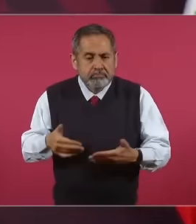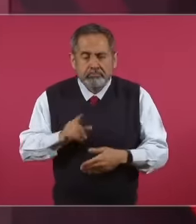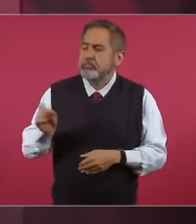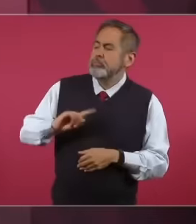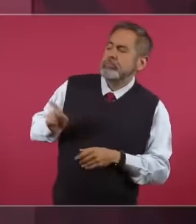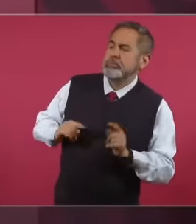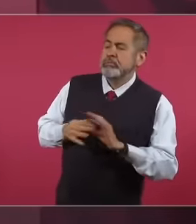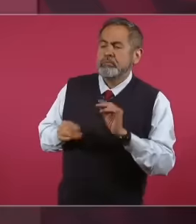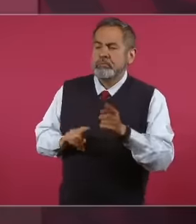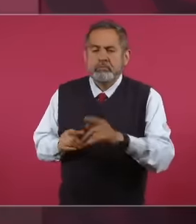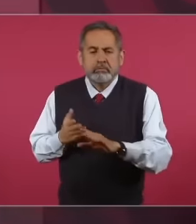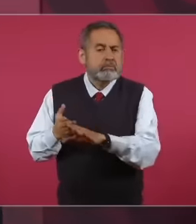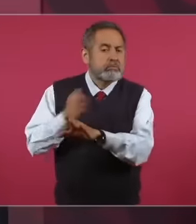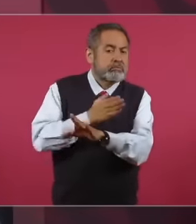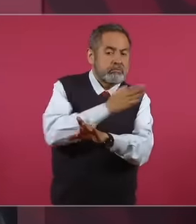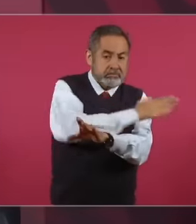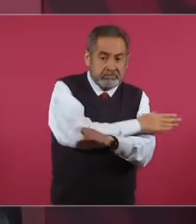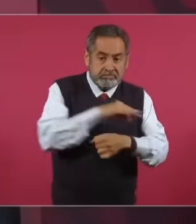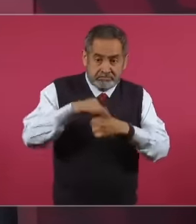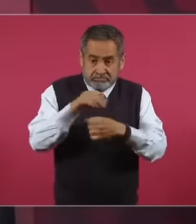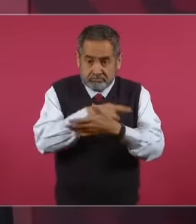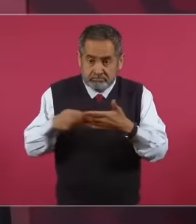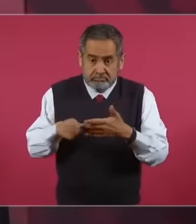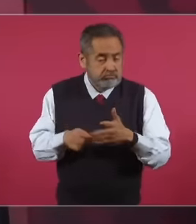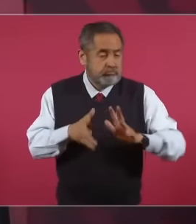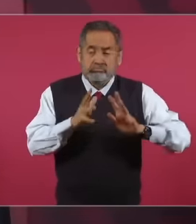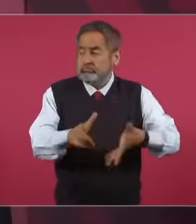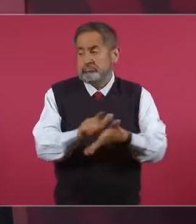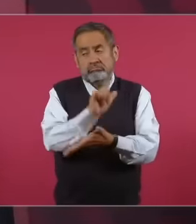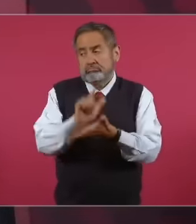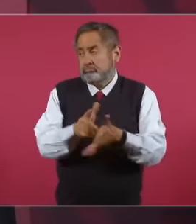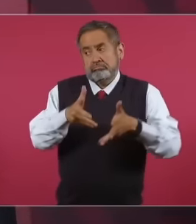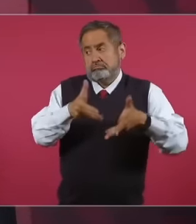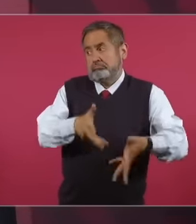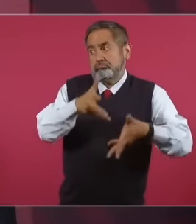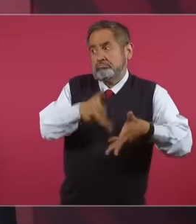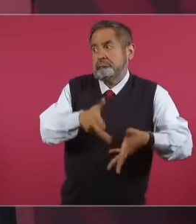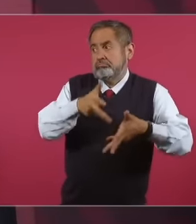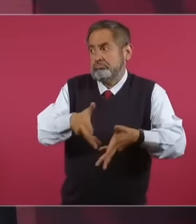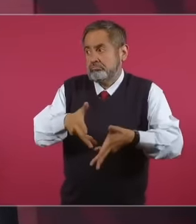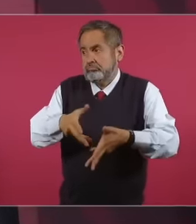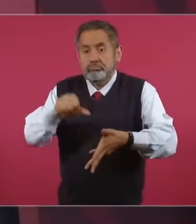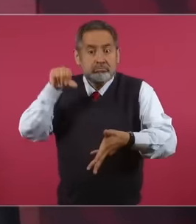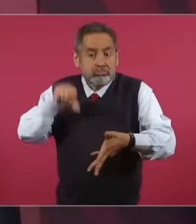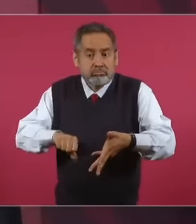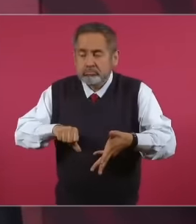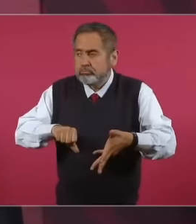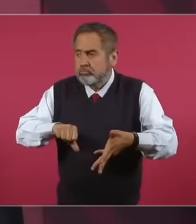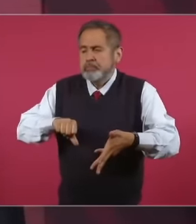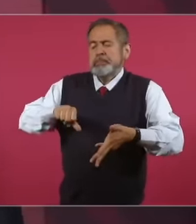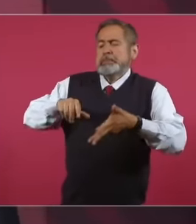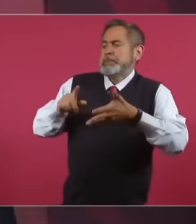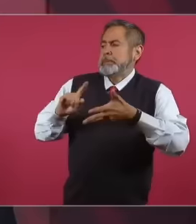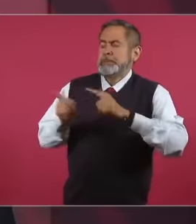now that the